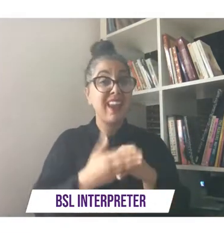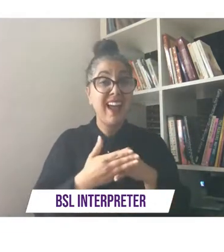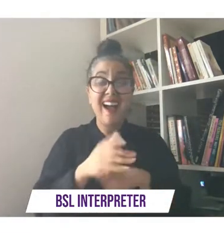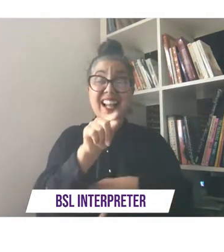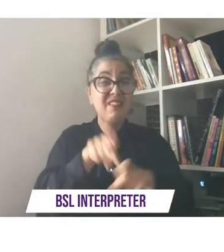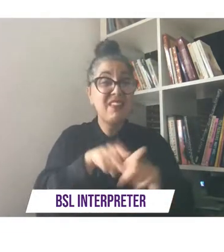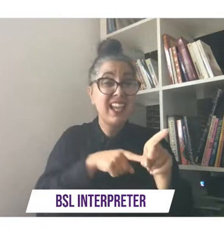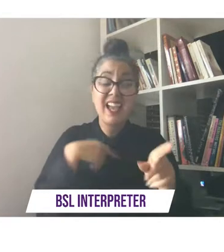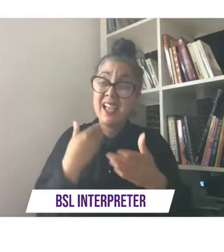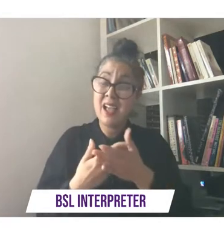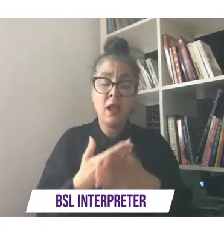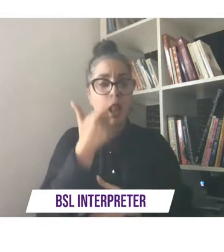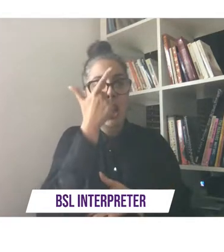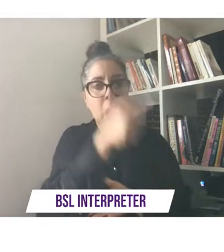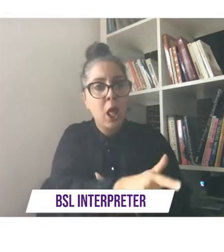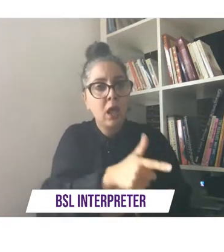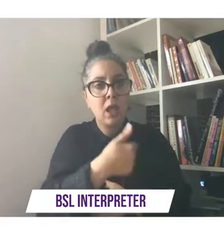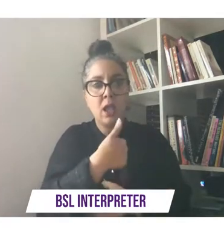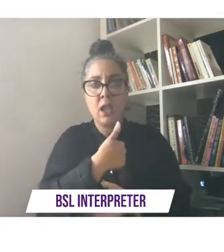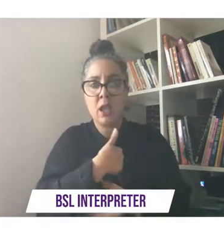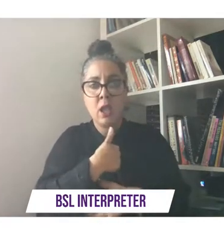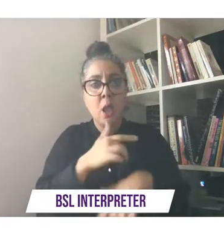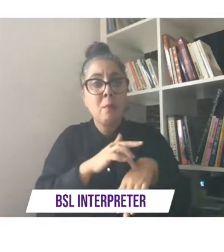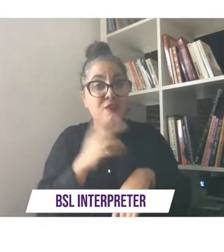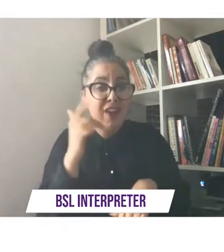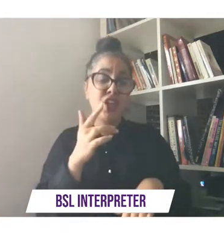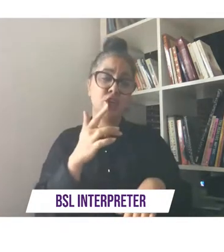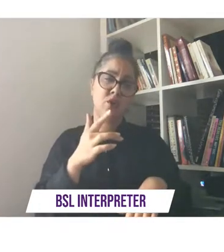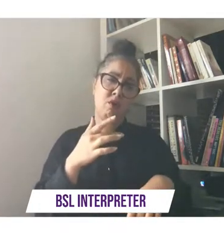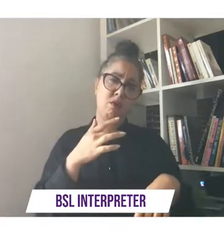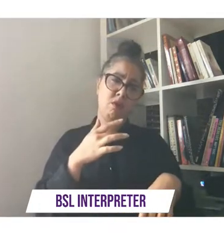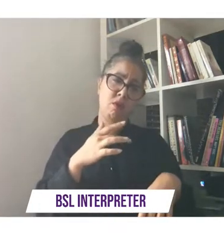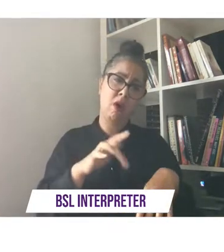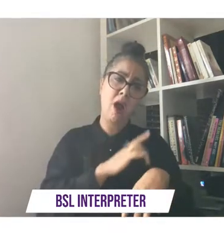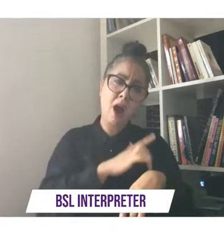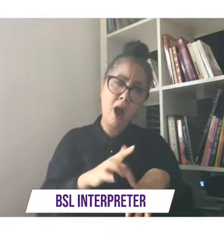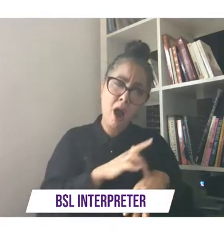been lucky enough to be a professional artist performing and playing music and also doing that